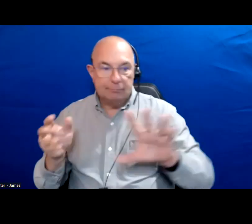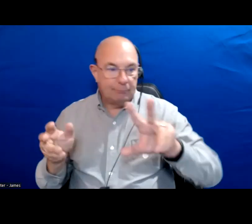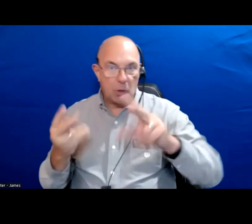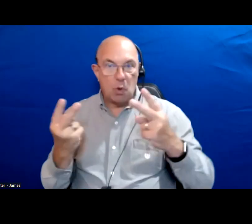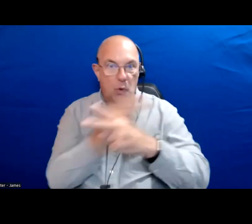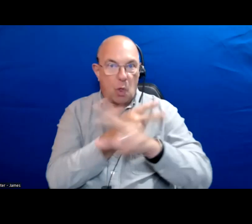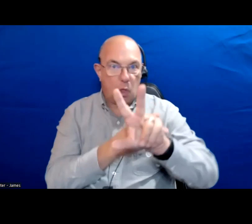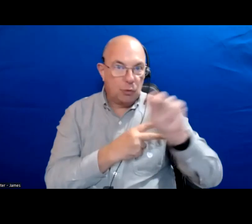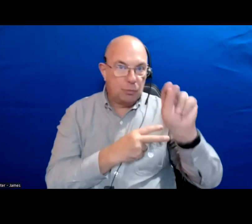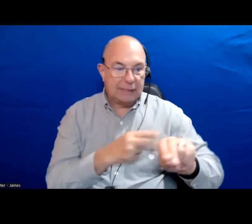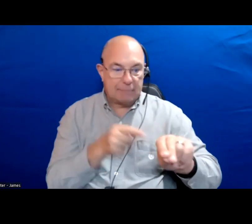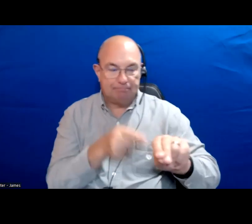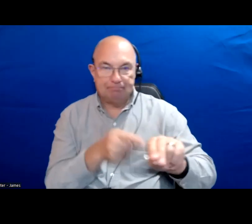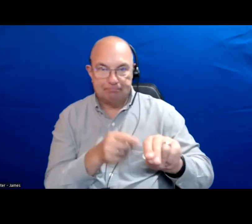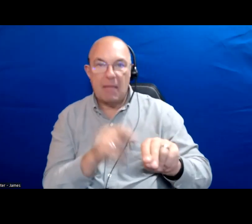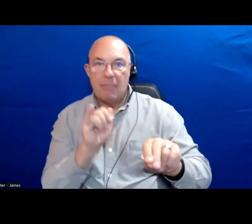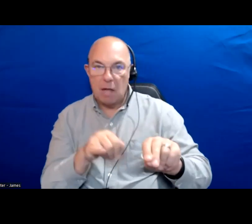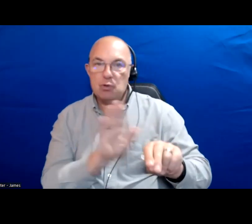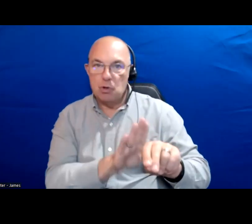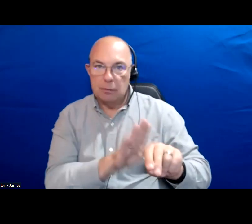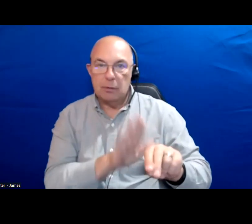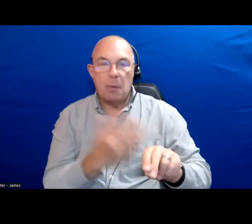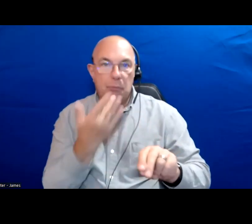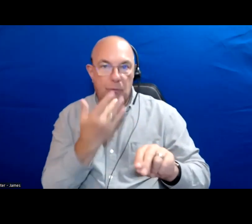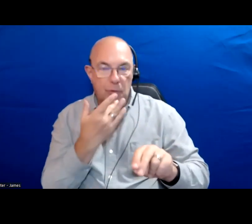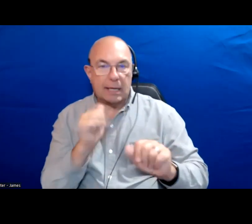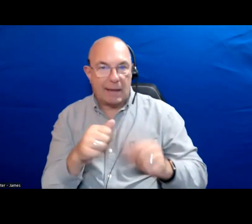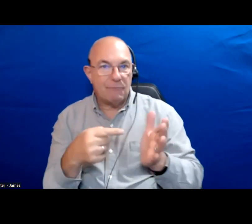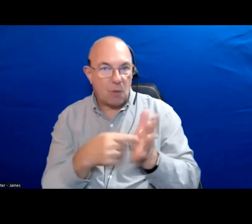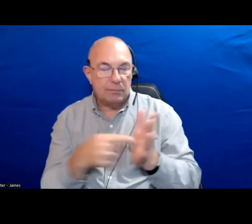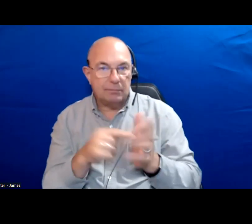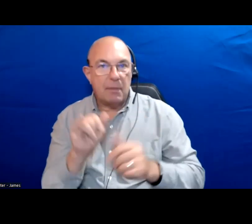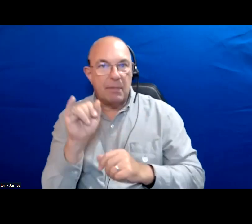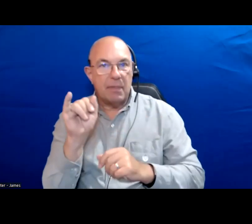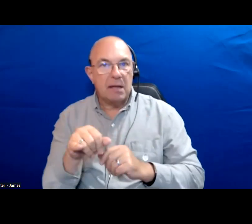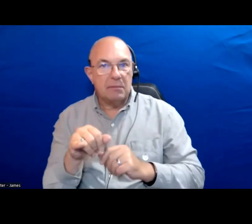I think that is what some of you called deep affordability. Certainly top of mind.